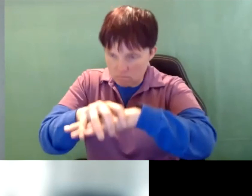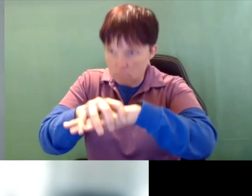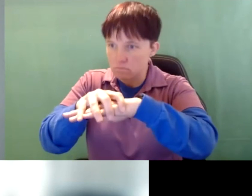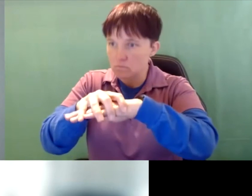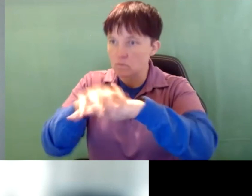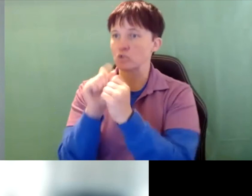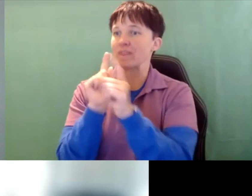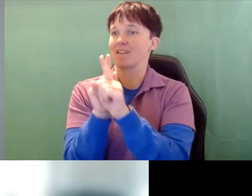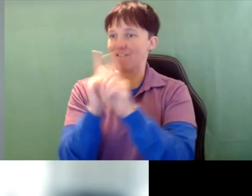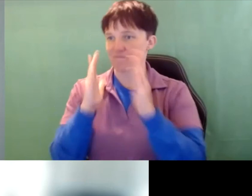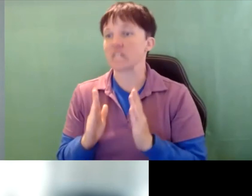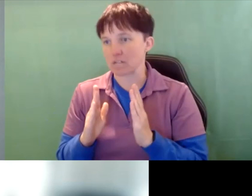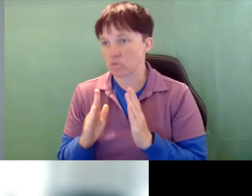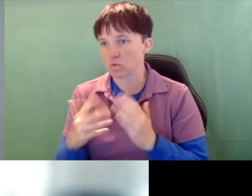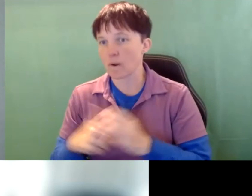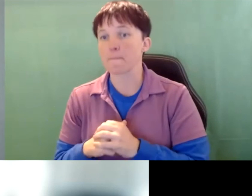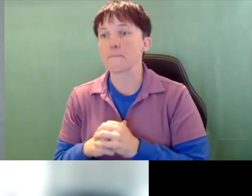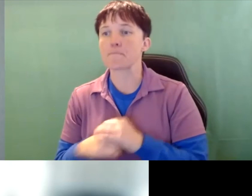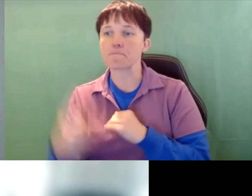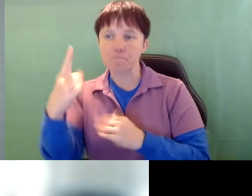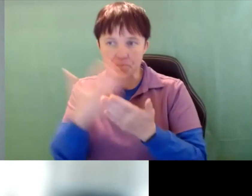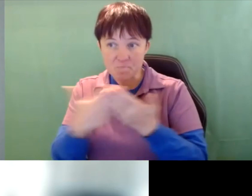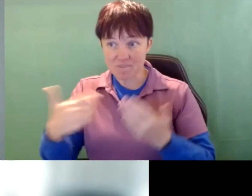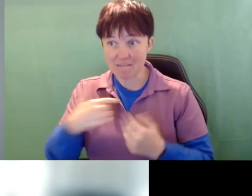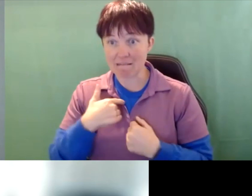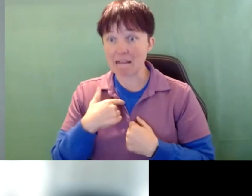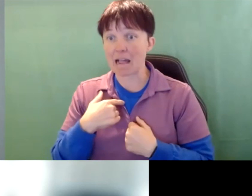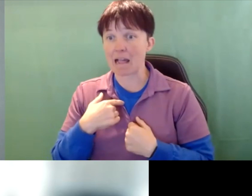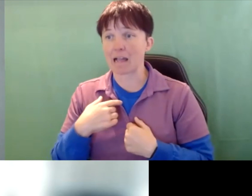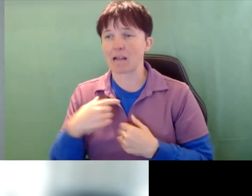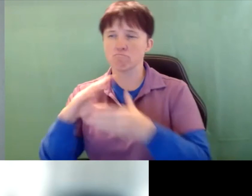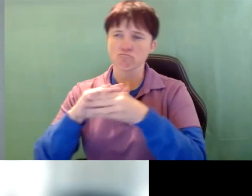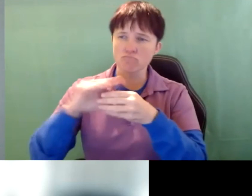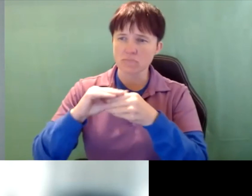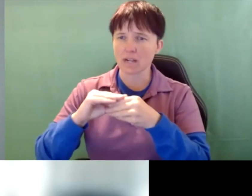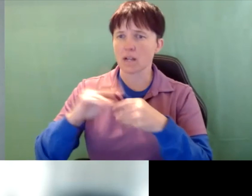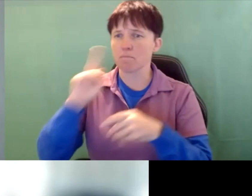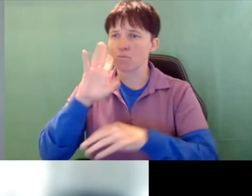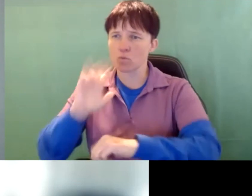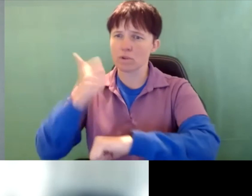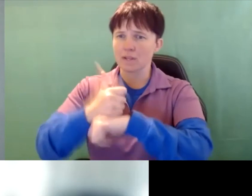a way of doing that. One of the things that i've seen is people will put into place AAC